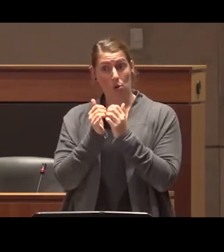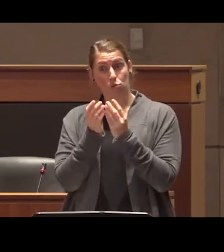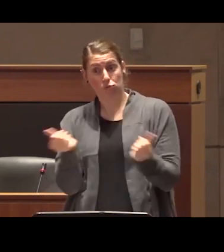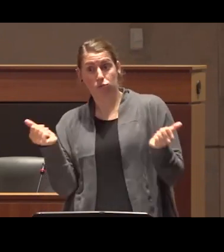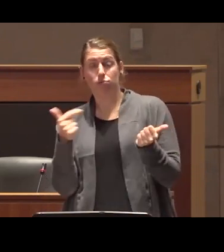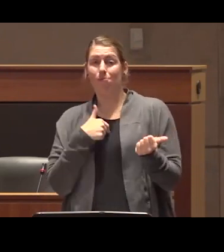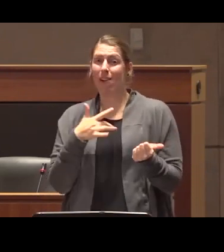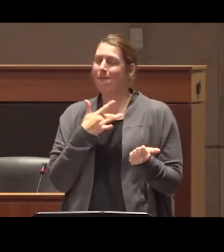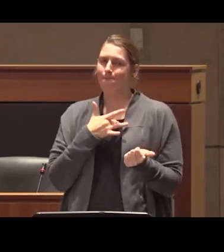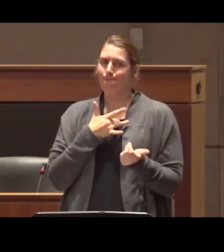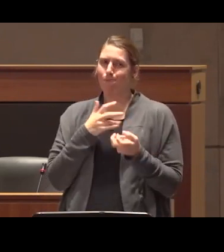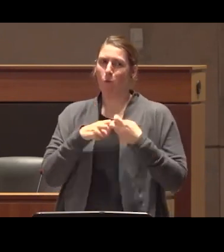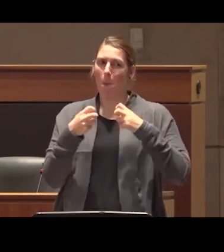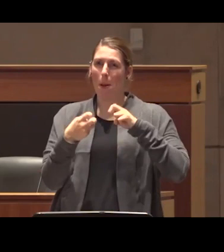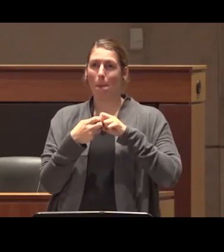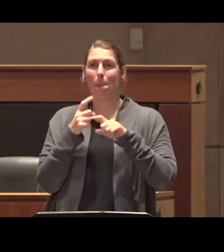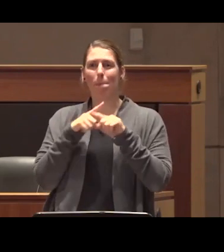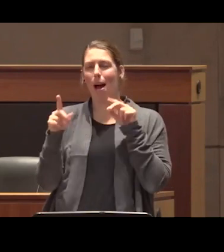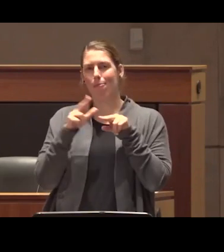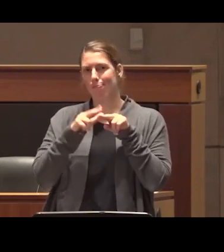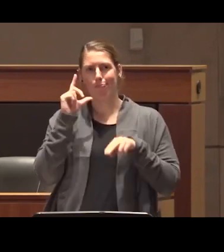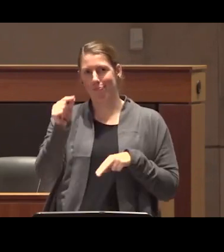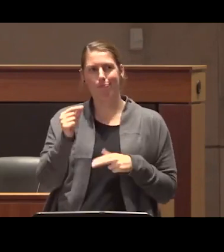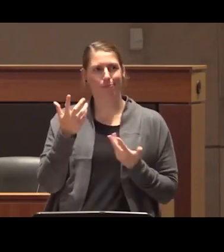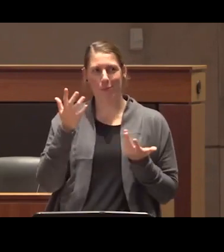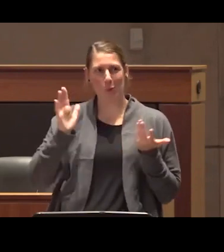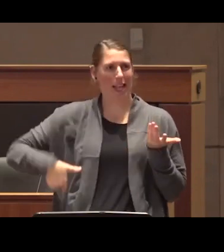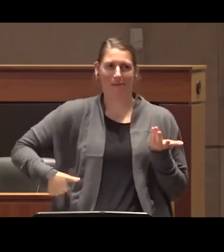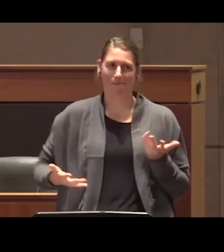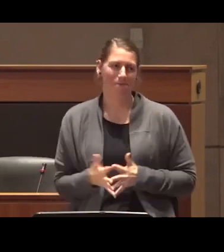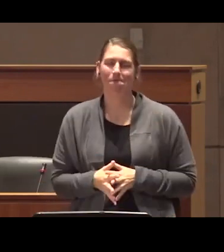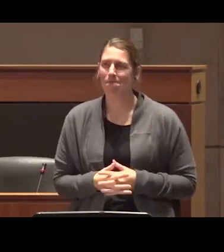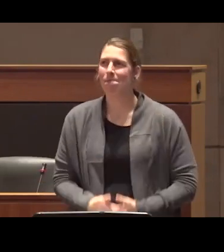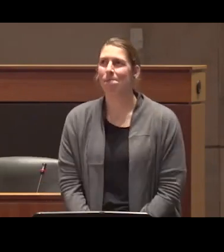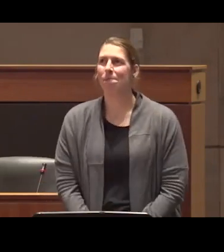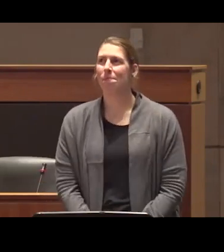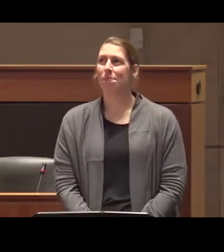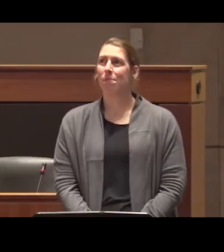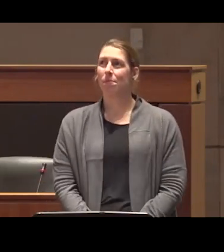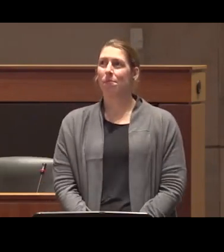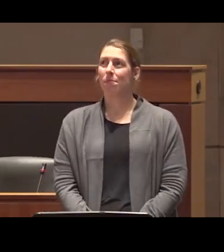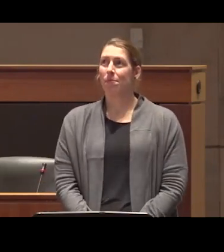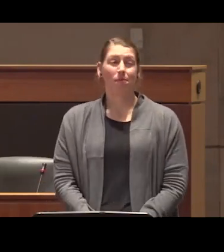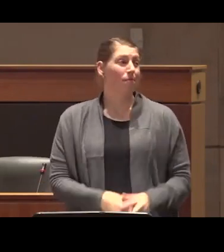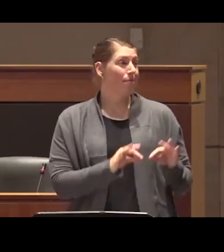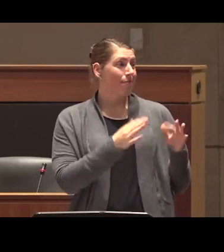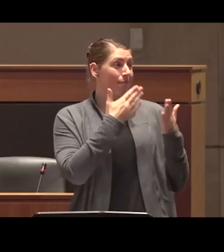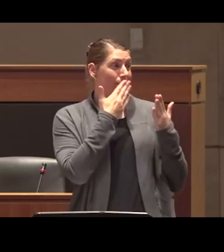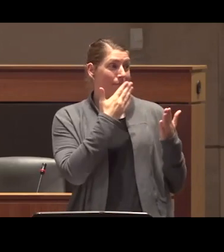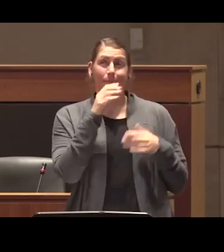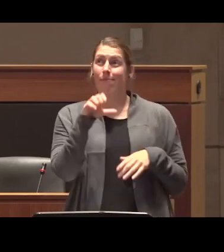sadly that train has long ago left the station yeah thanks maybe if I can add a followup of